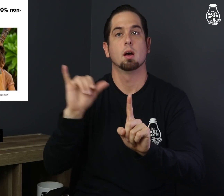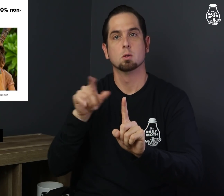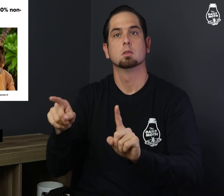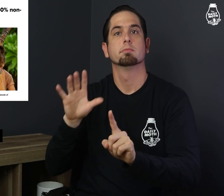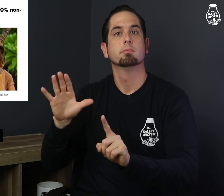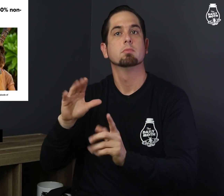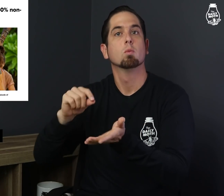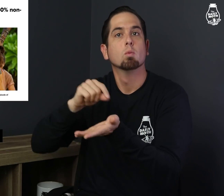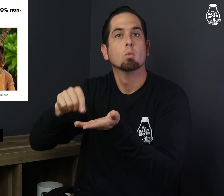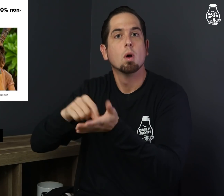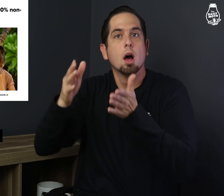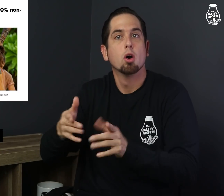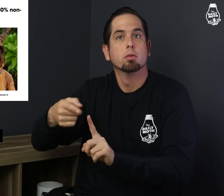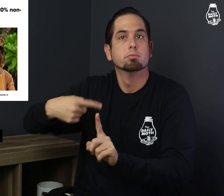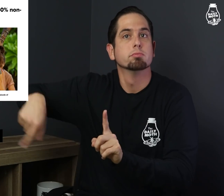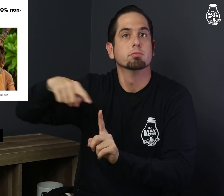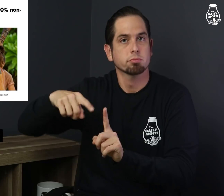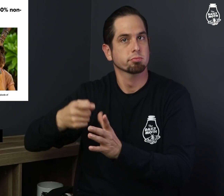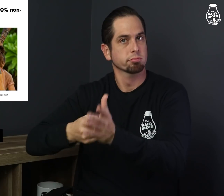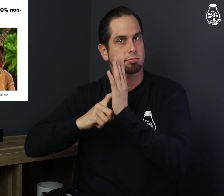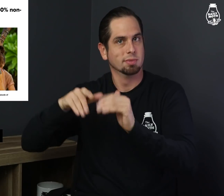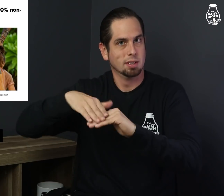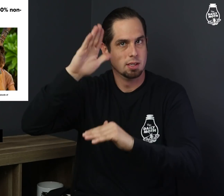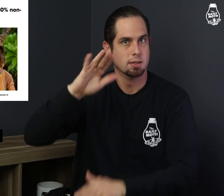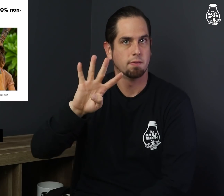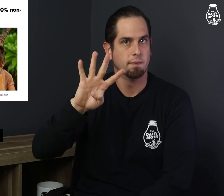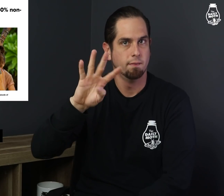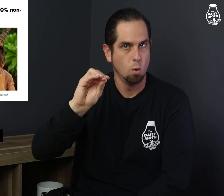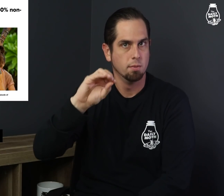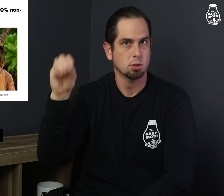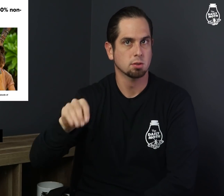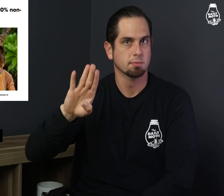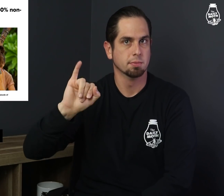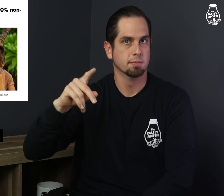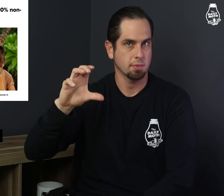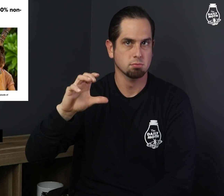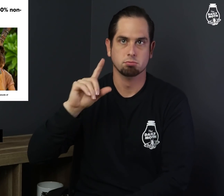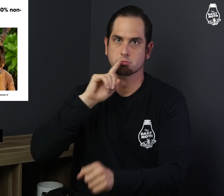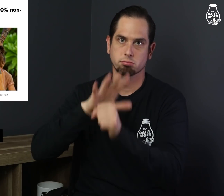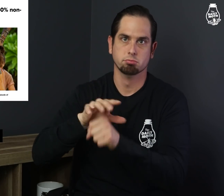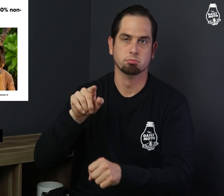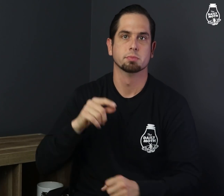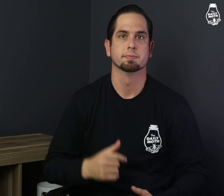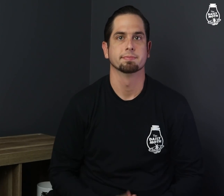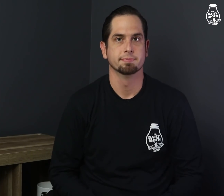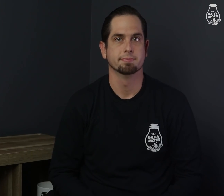for its writers room to be at least 40% BIPOC.